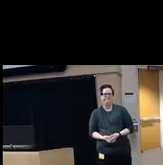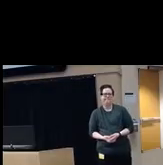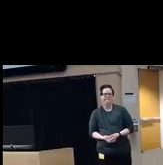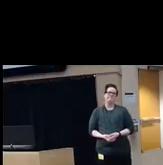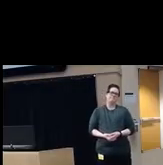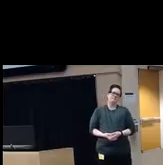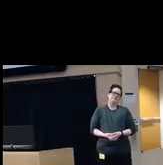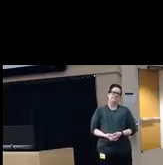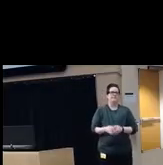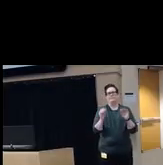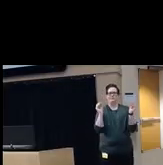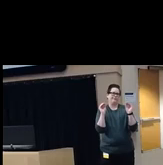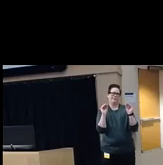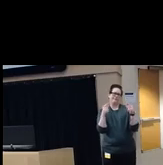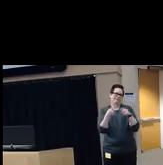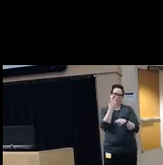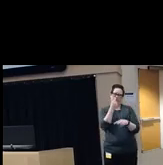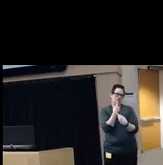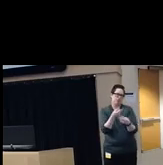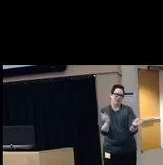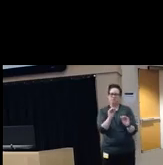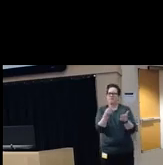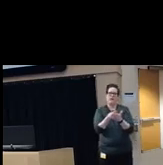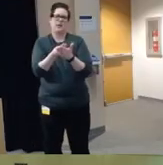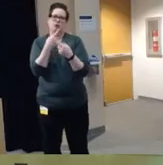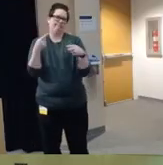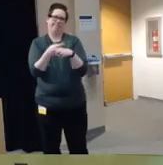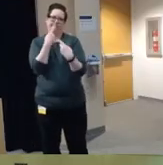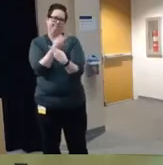um I do not have any conflicts of interest or financial disclosures relevant to today's